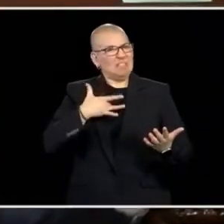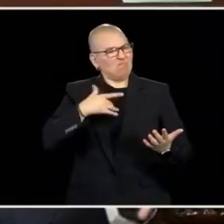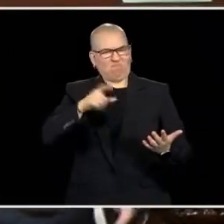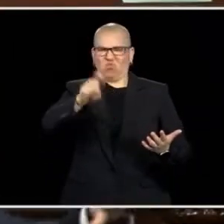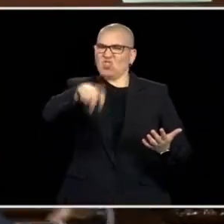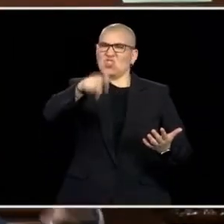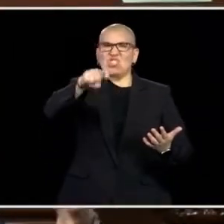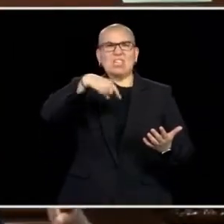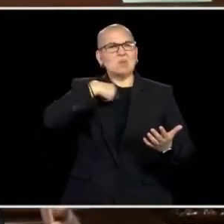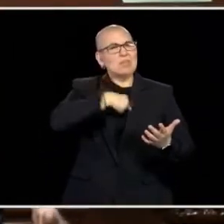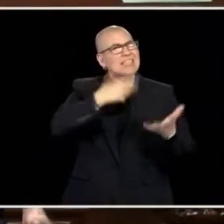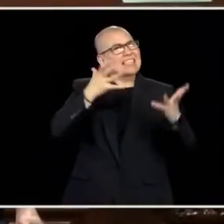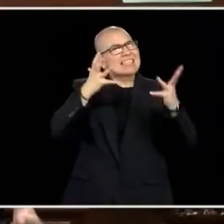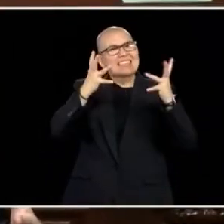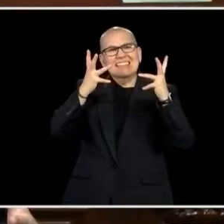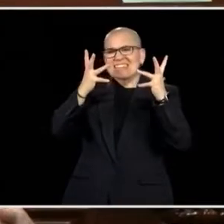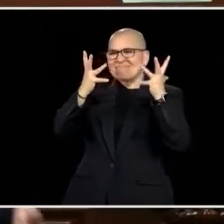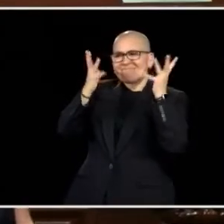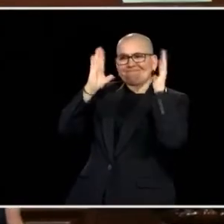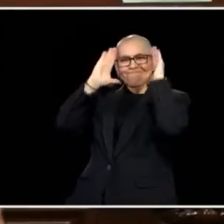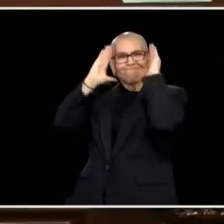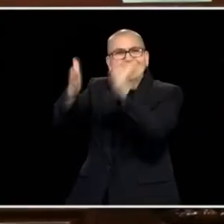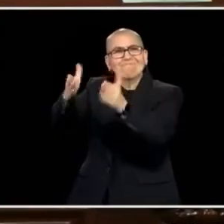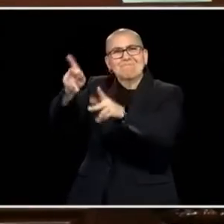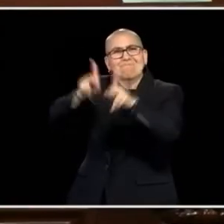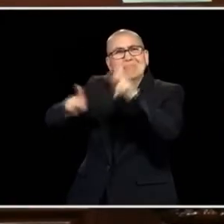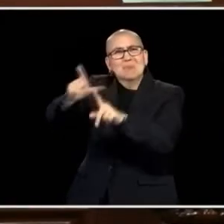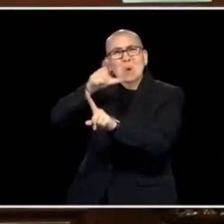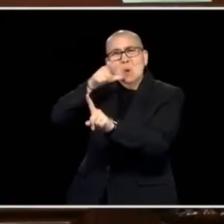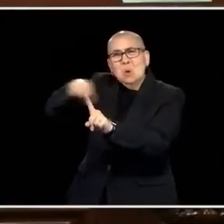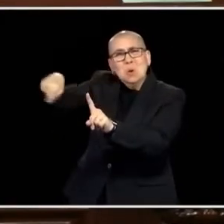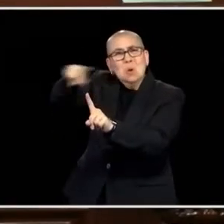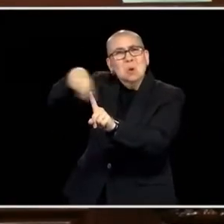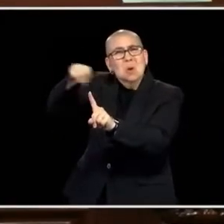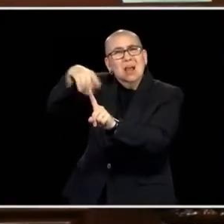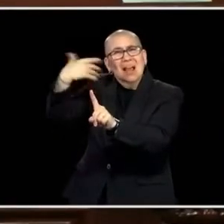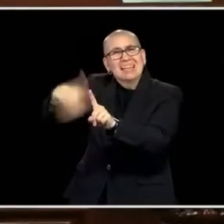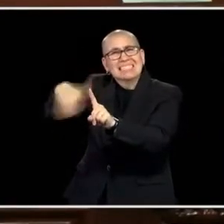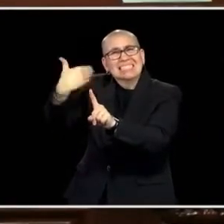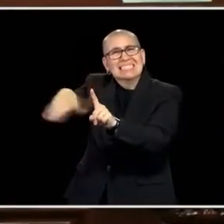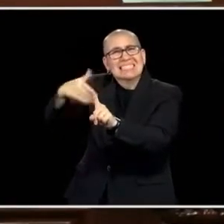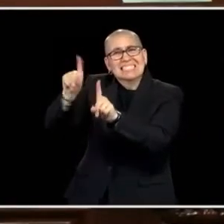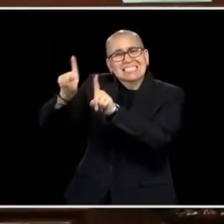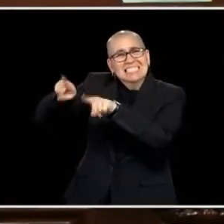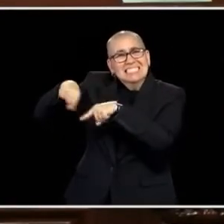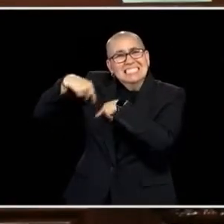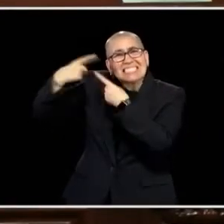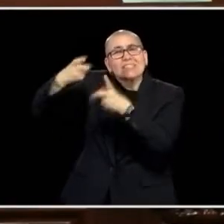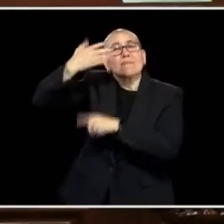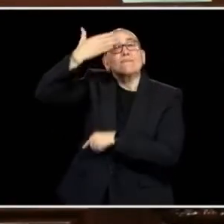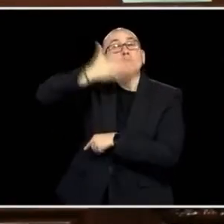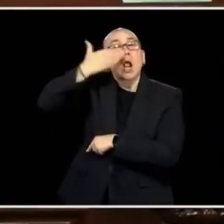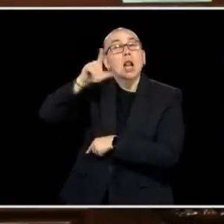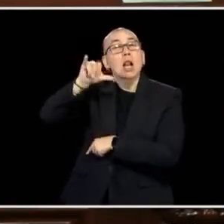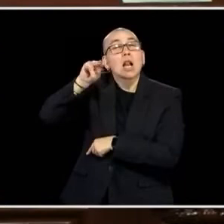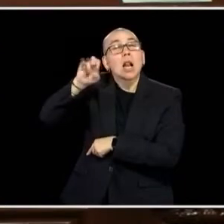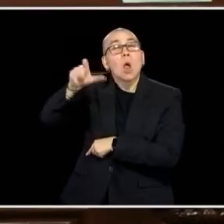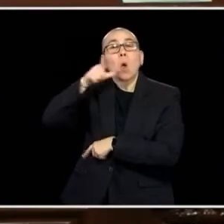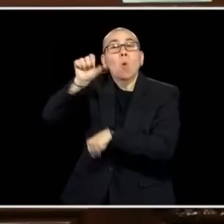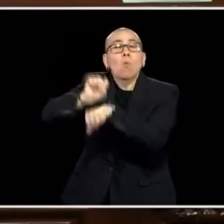AND WE FEEL STRONGLY ABOUT THIS. WE NEED TO GET HELP MINNESOTANS ECONOMICALLY, BUT THIS ISSUE OF FRONT-LINE WORKERS, THERE'S PEOPLE BEHIND